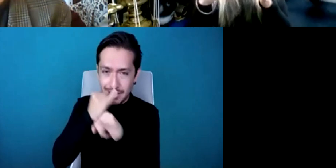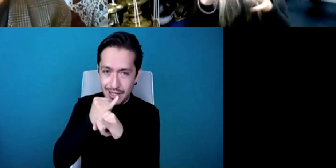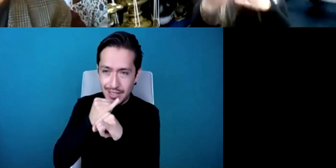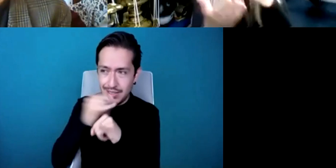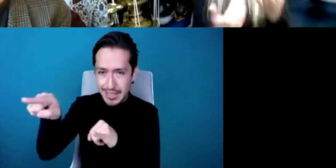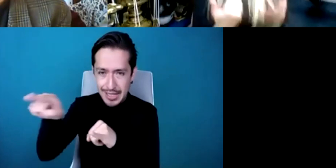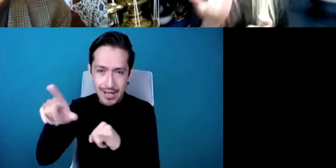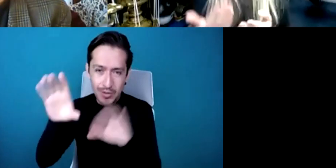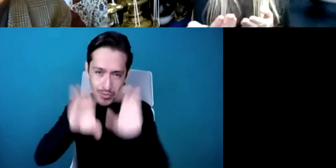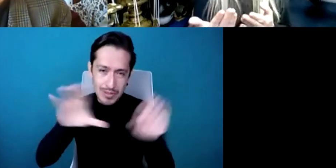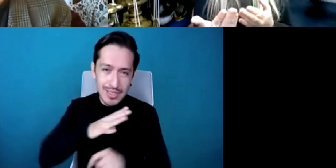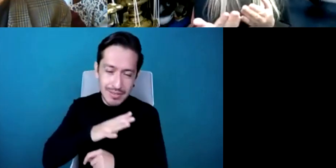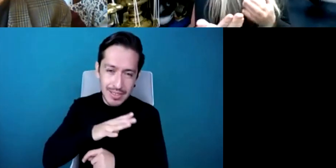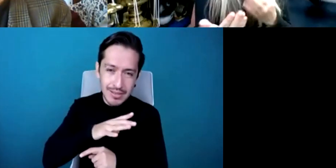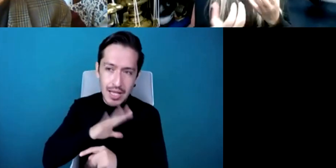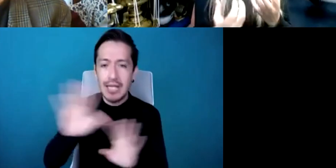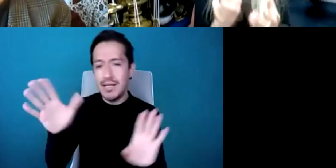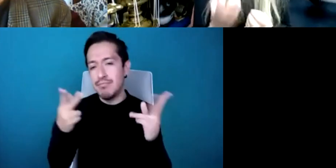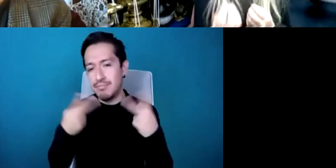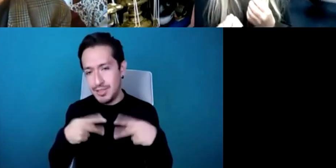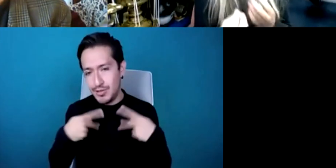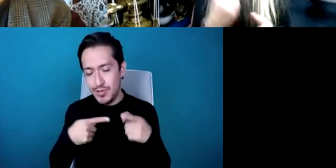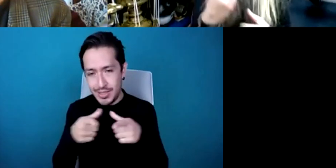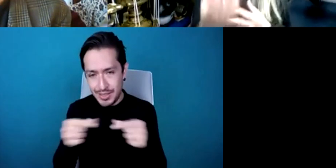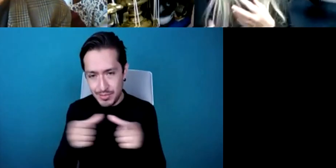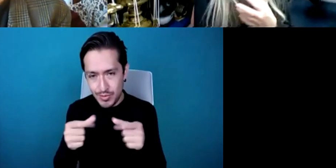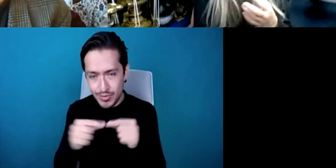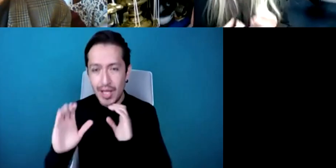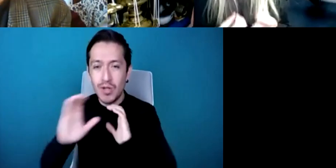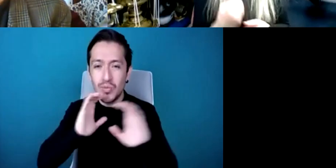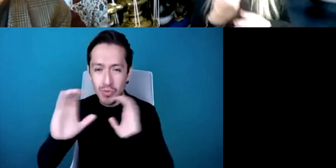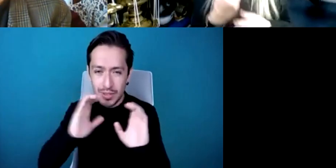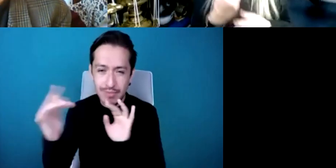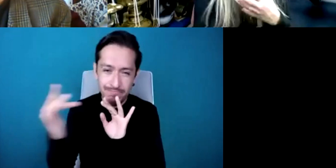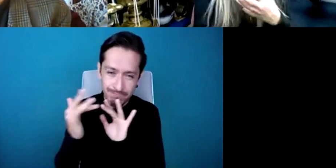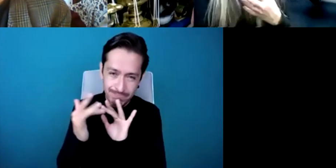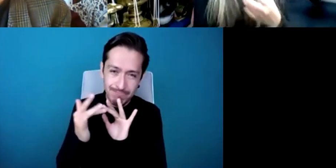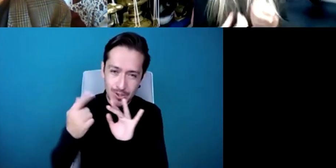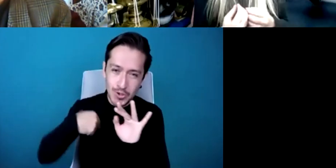communicate with us and and ask questions and send an email and express you know what they're going